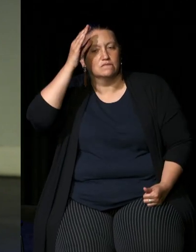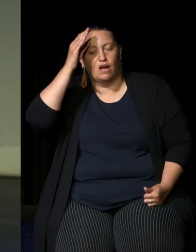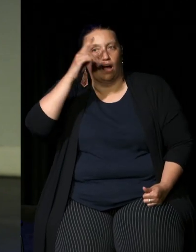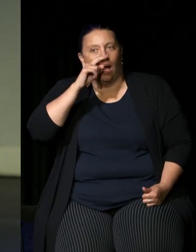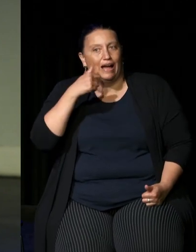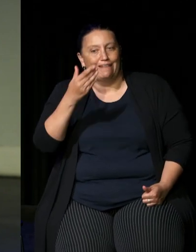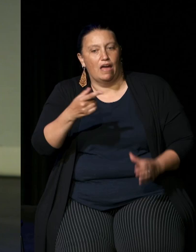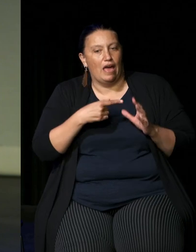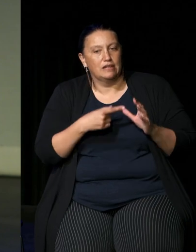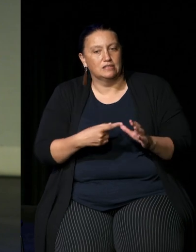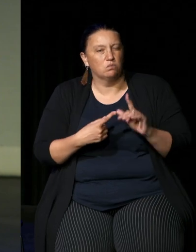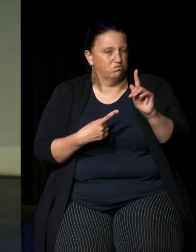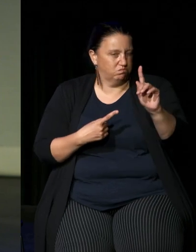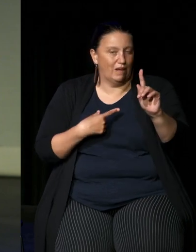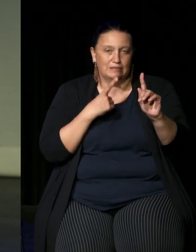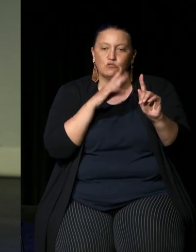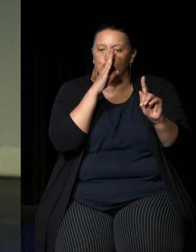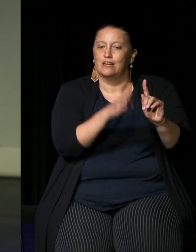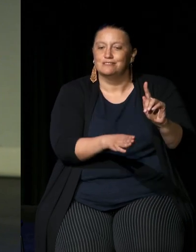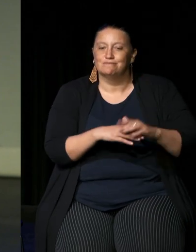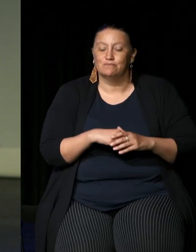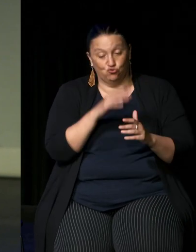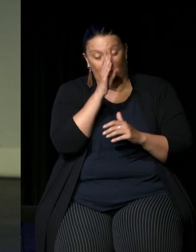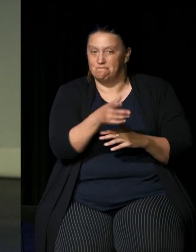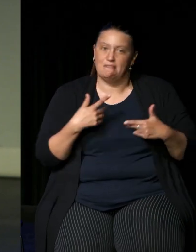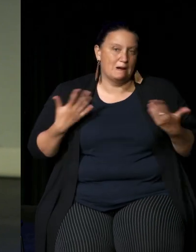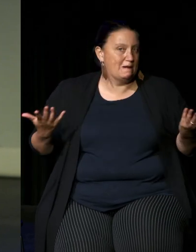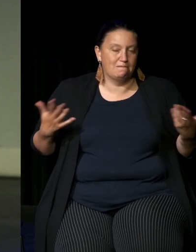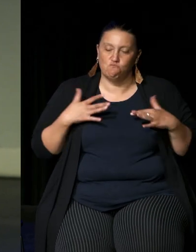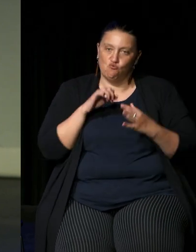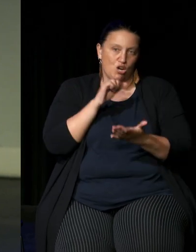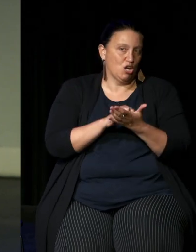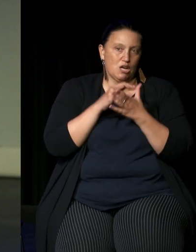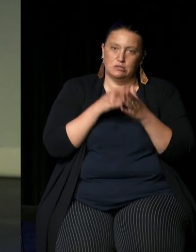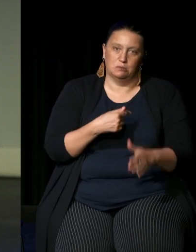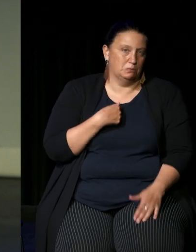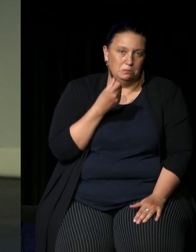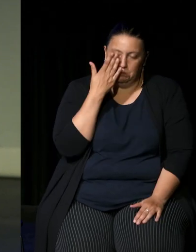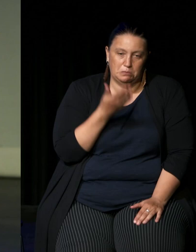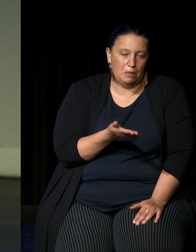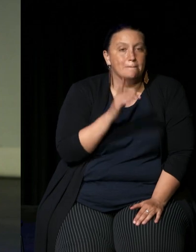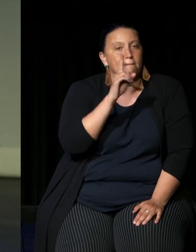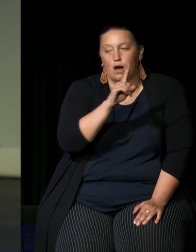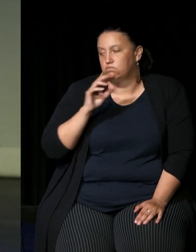we'll tell you straight up I don't know the answer at this moment but I am going to go and